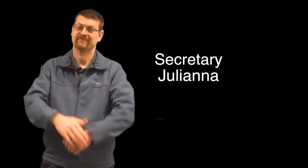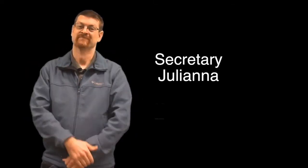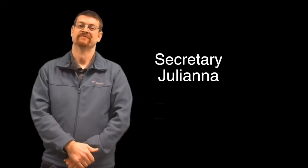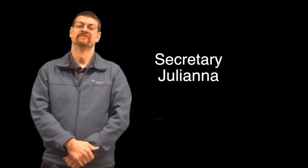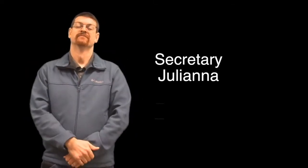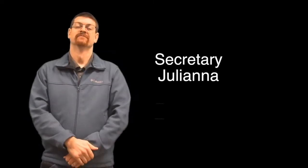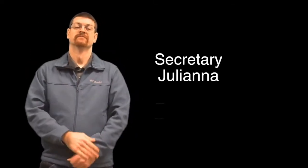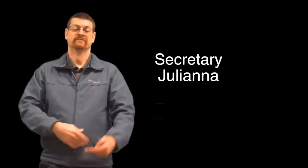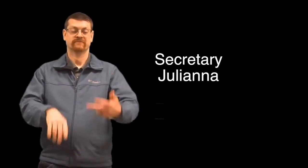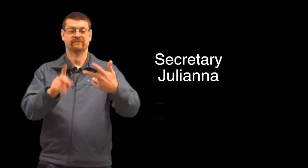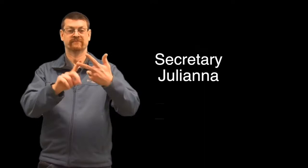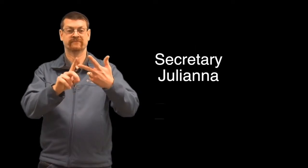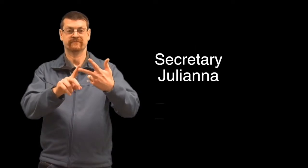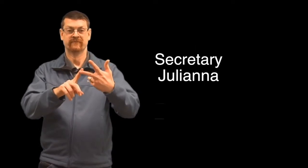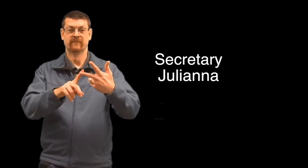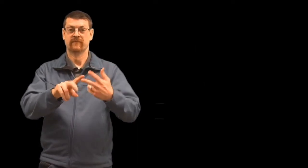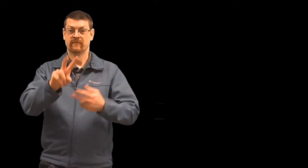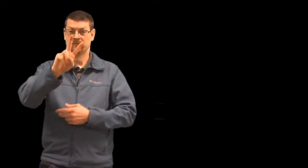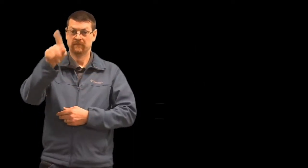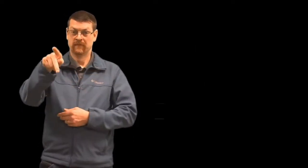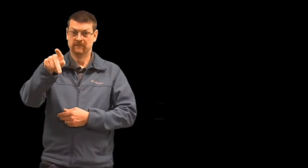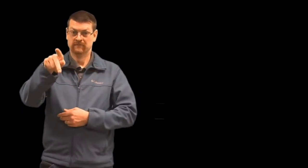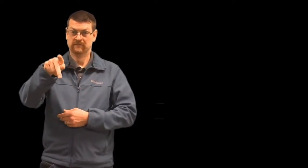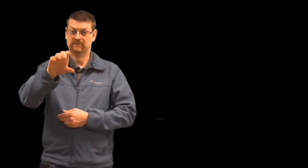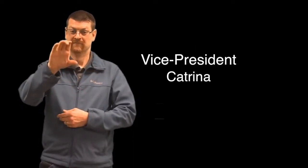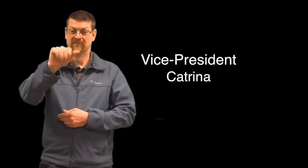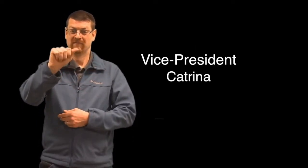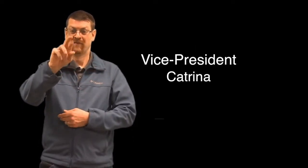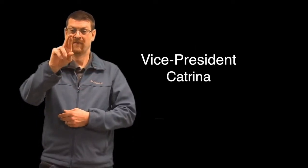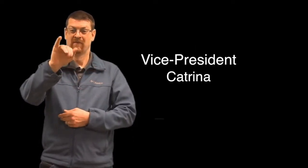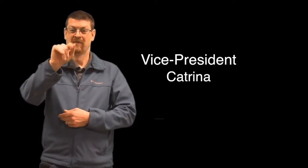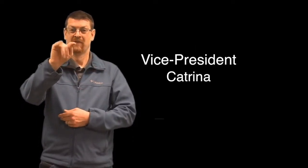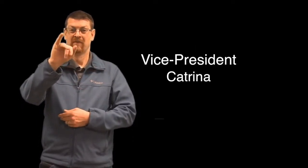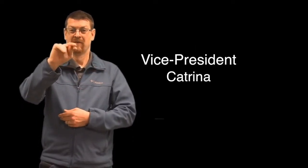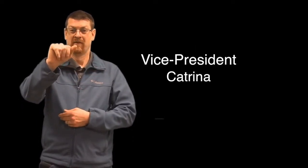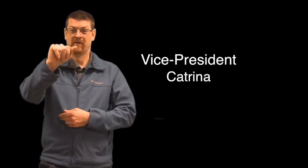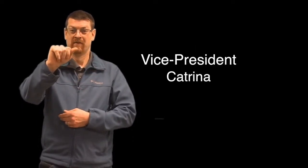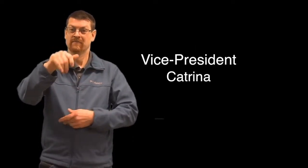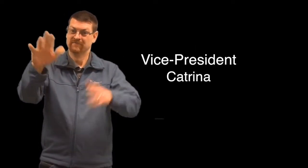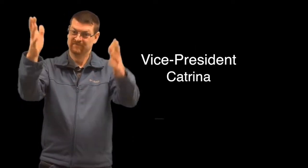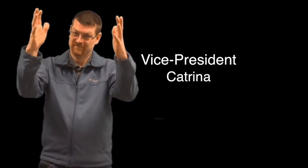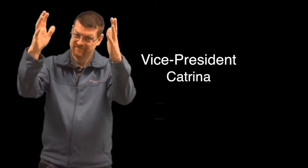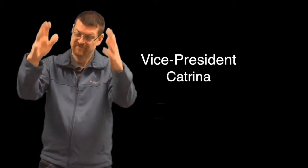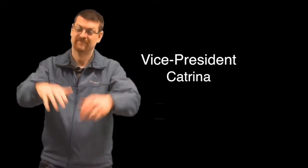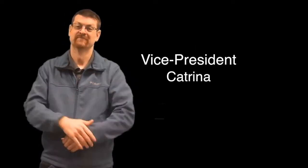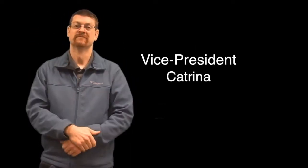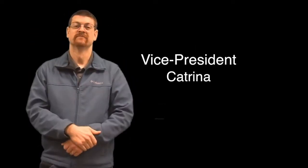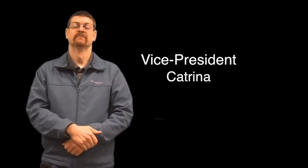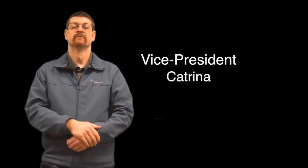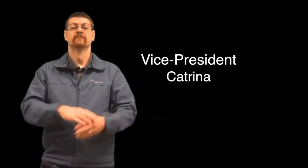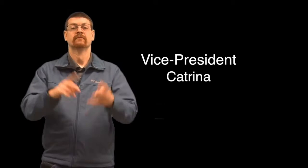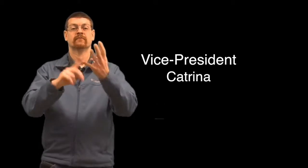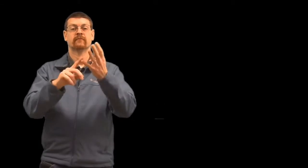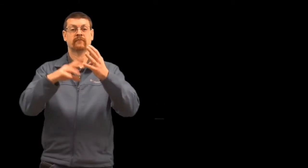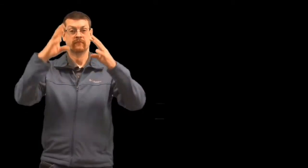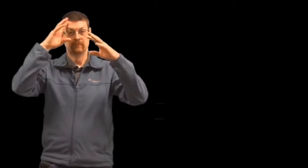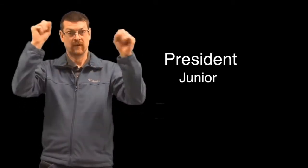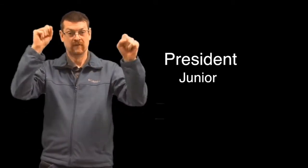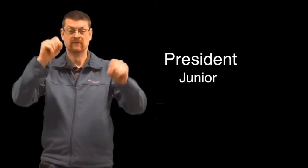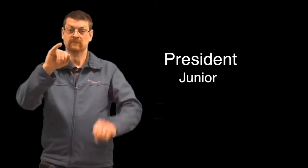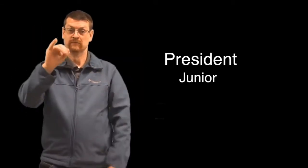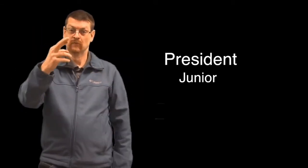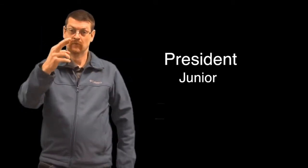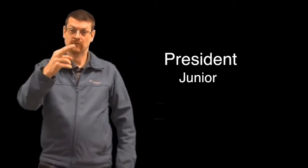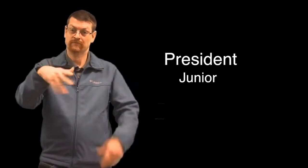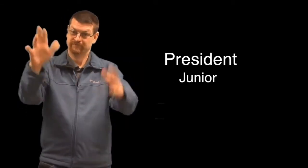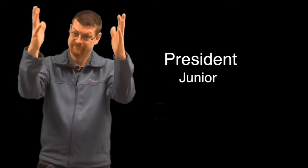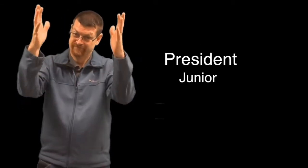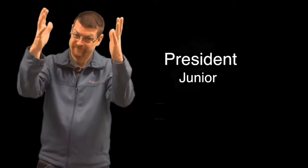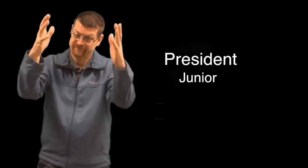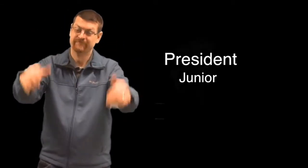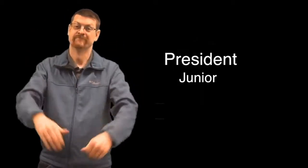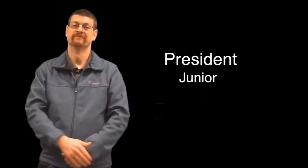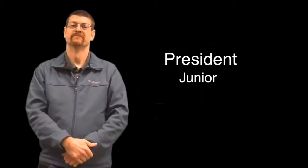Vice-president is Catrina, and Junior is president.